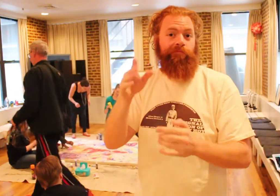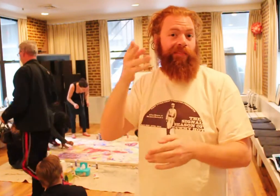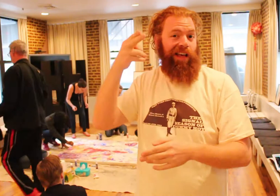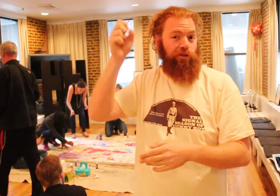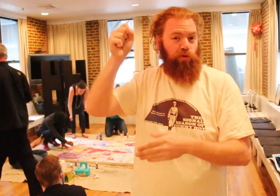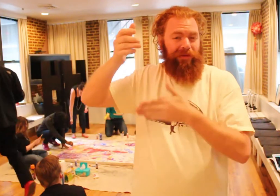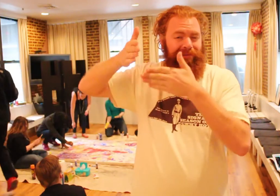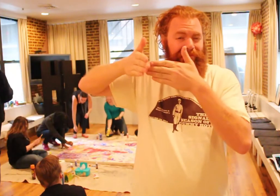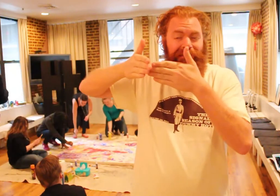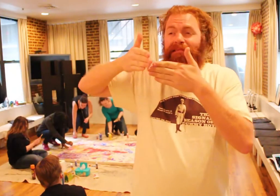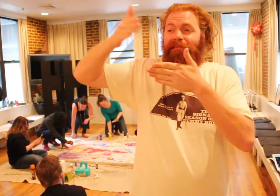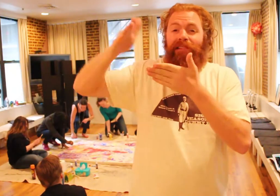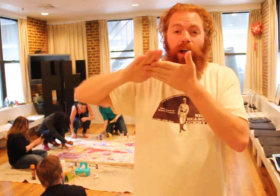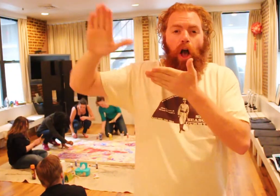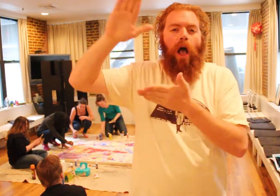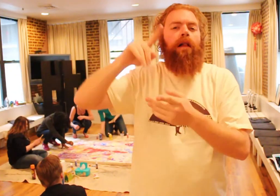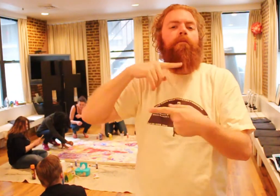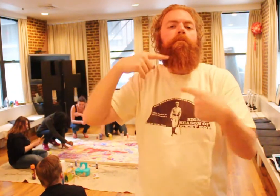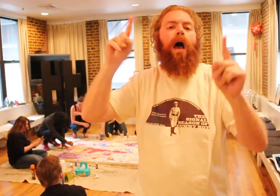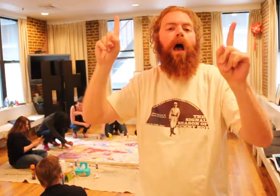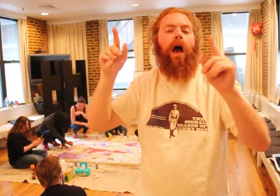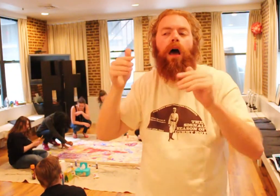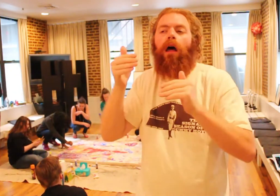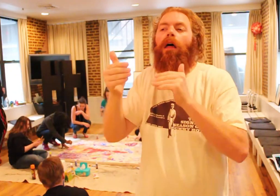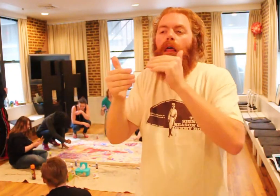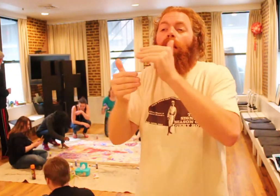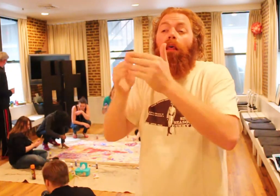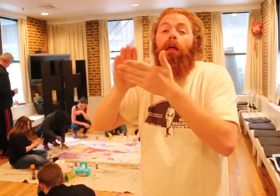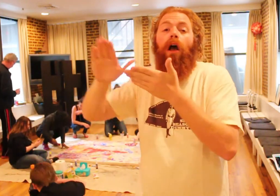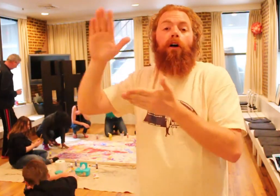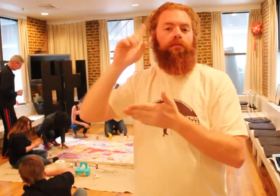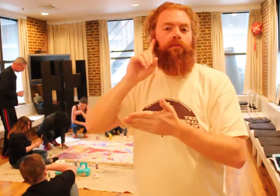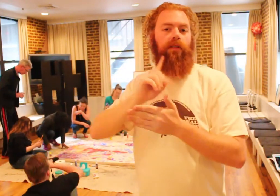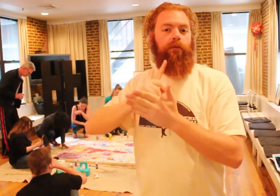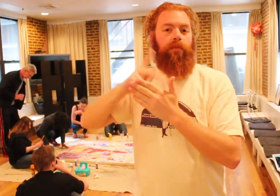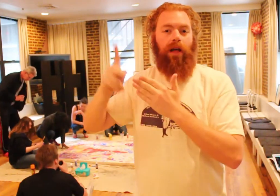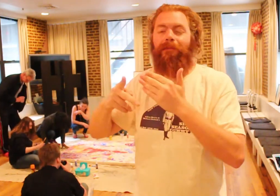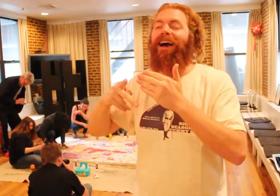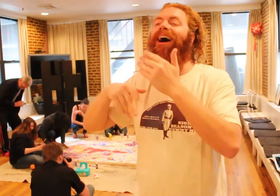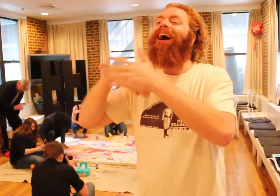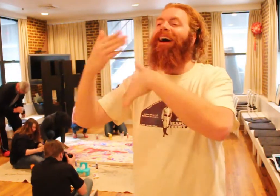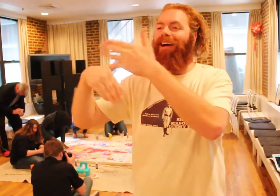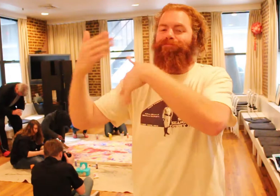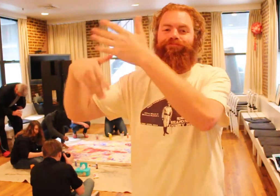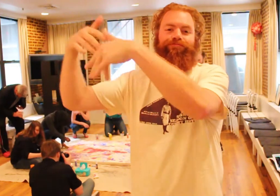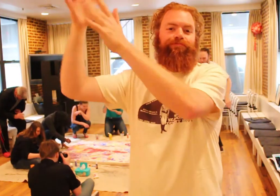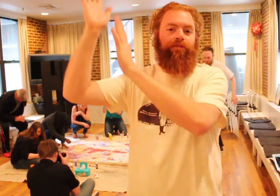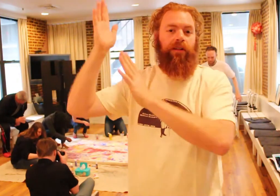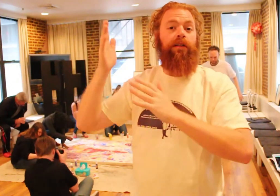Until I came to a point--kind of "Ah ha!" moment and I went to a Deaf program in college. Things started to just click, and I took off from there!